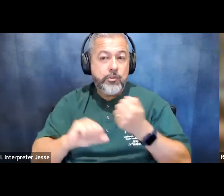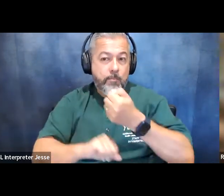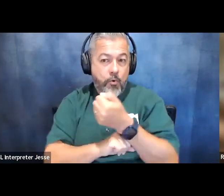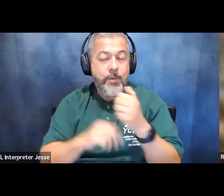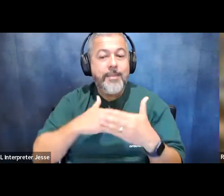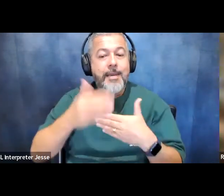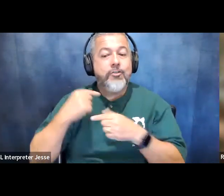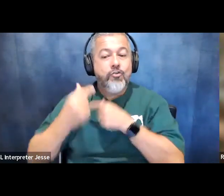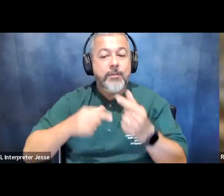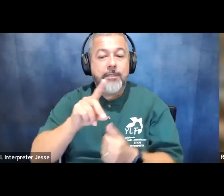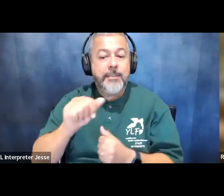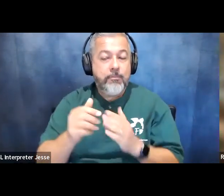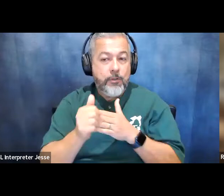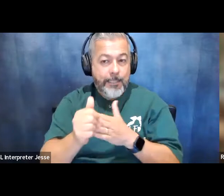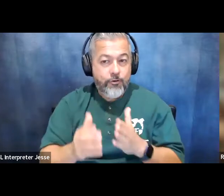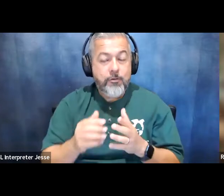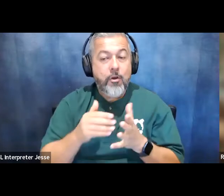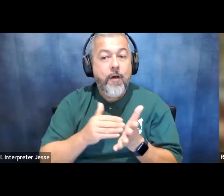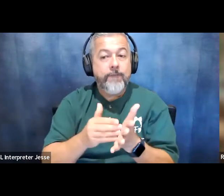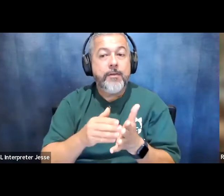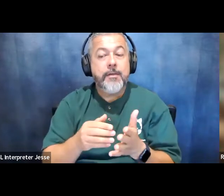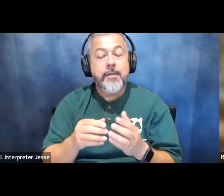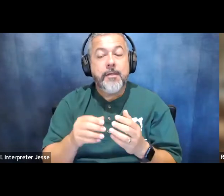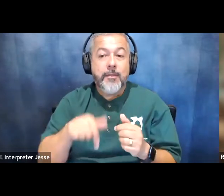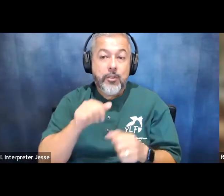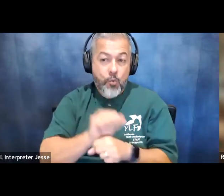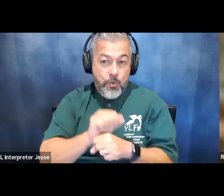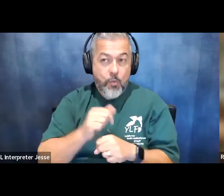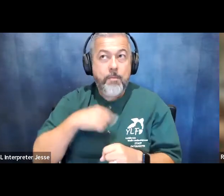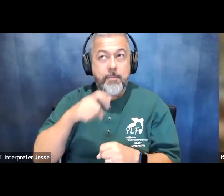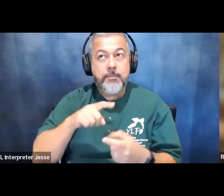a lot of times in movement work we're often told that we have to be a certain age to do something